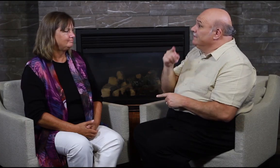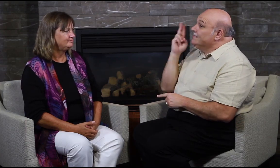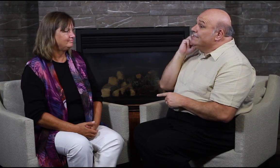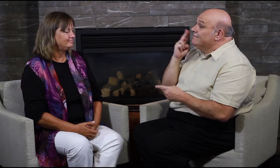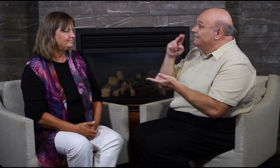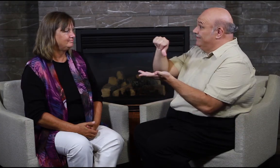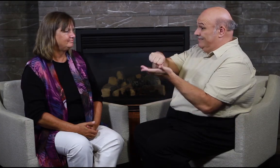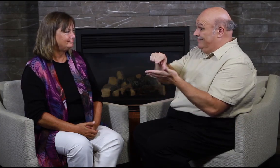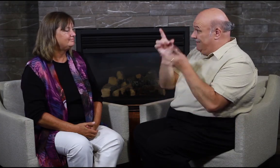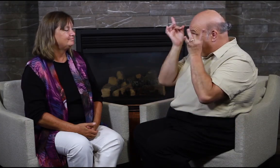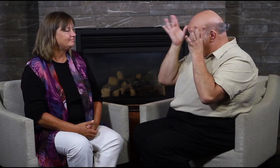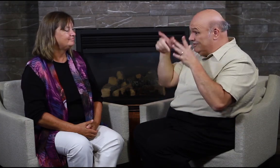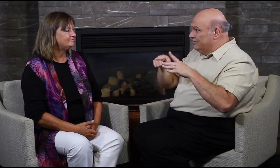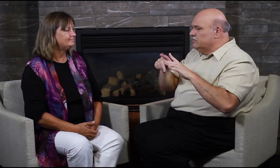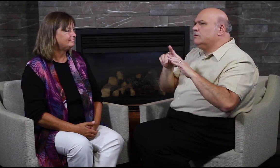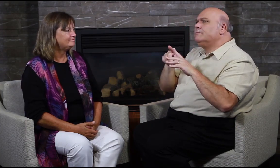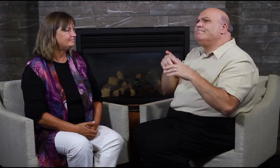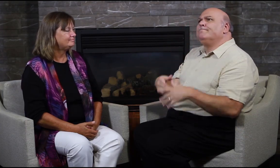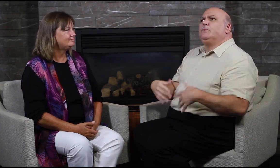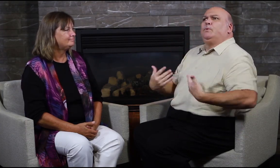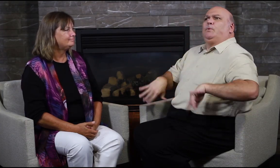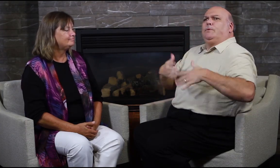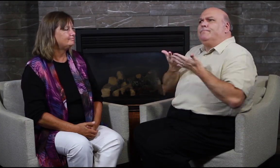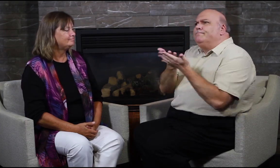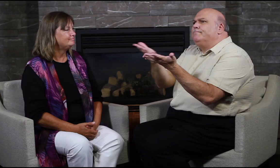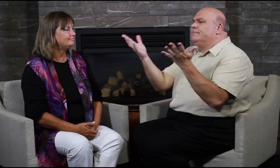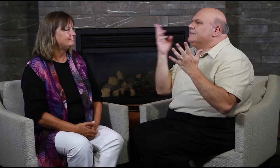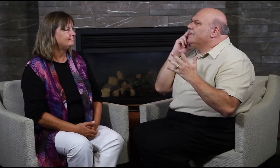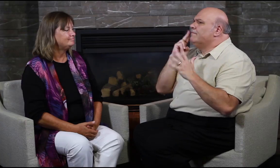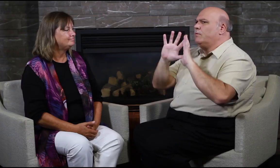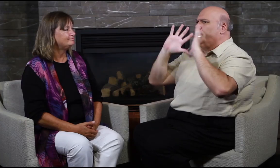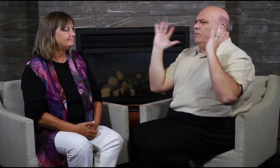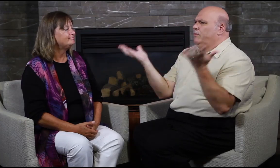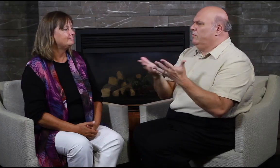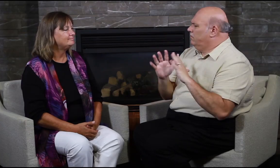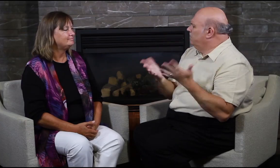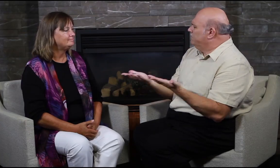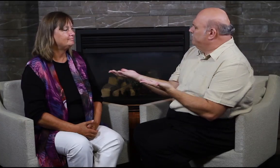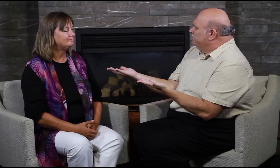Deaf Culture Centre is important to the Deaf community?